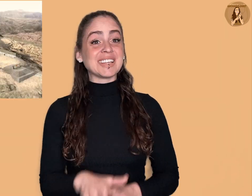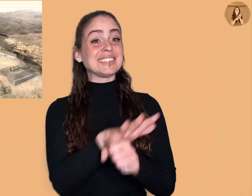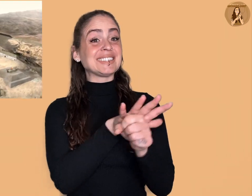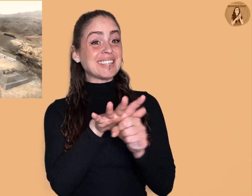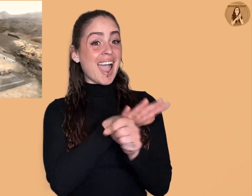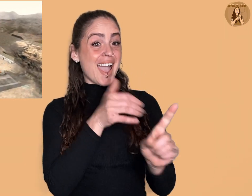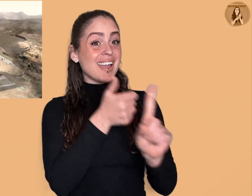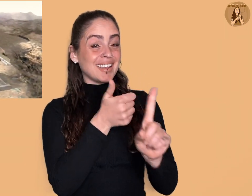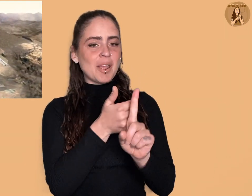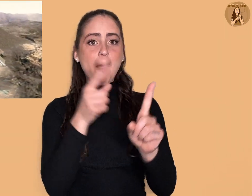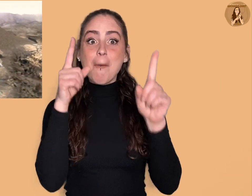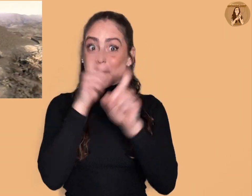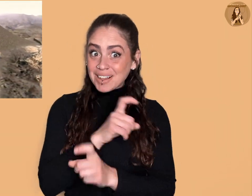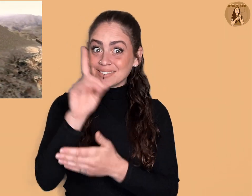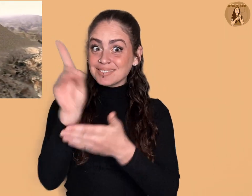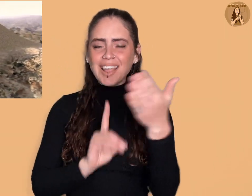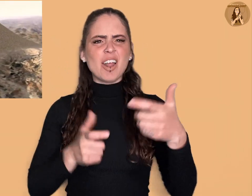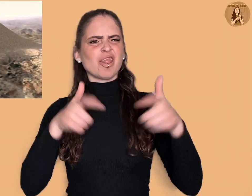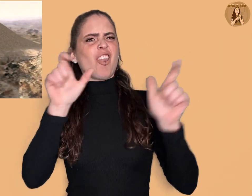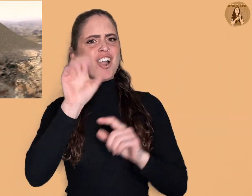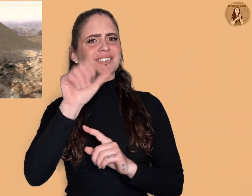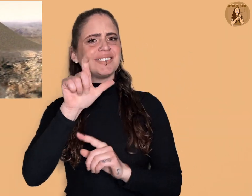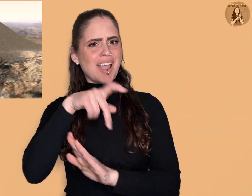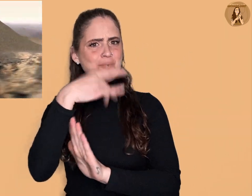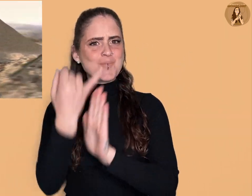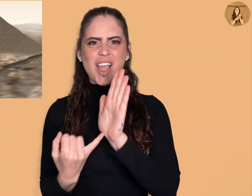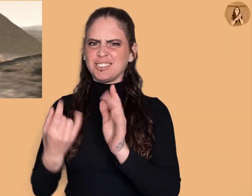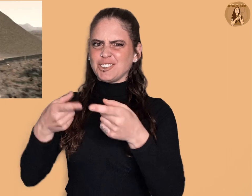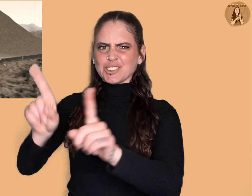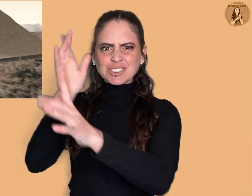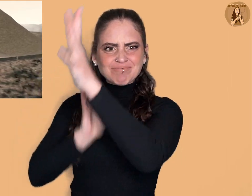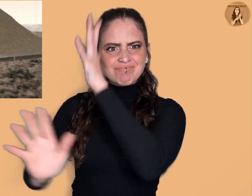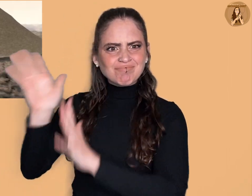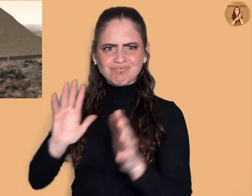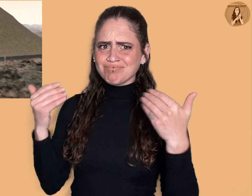A construction of complex design and large scale project conducted during the ancient era;